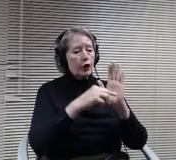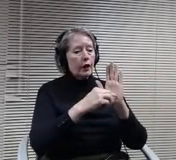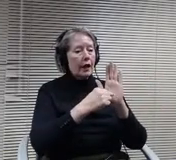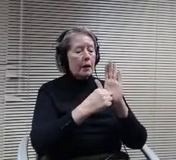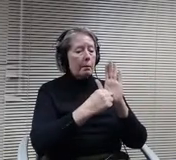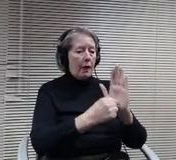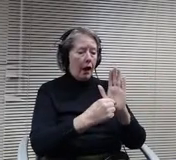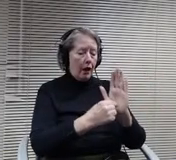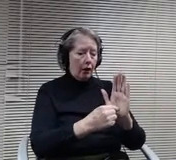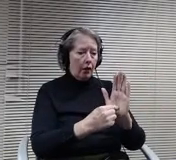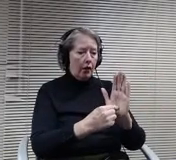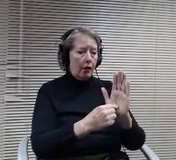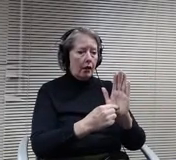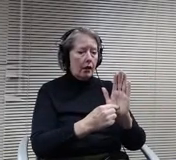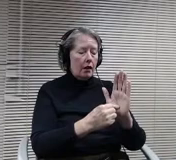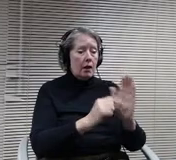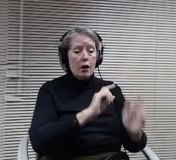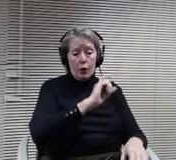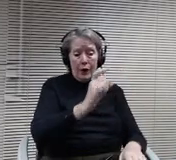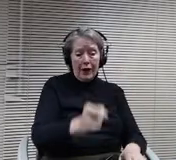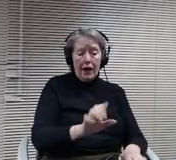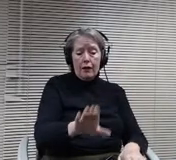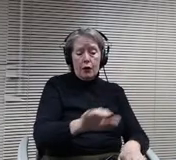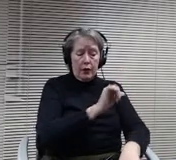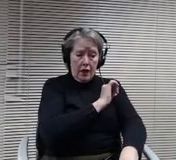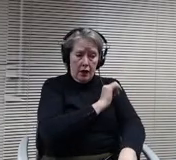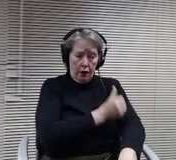communicate the specific changes of the learning